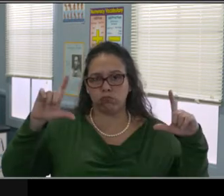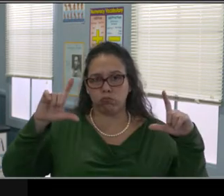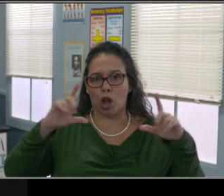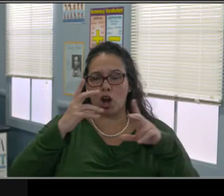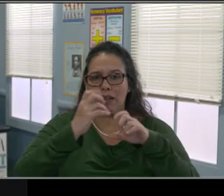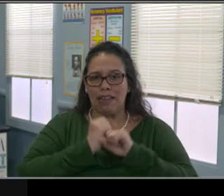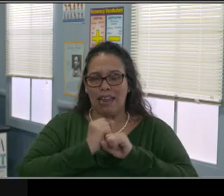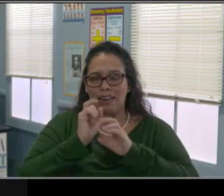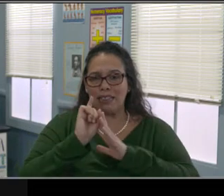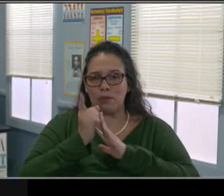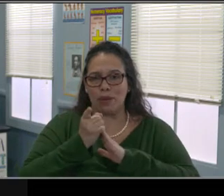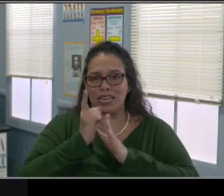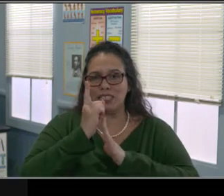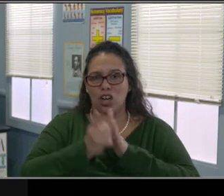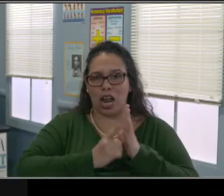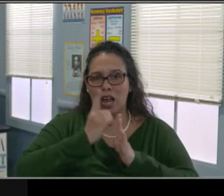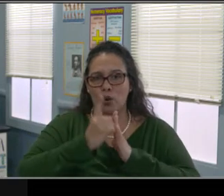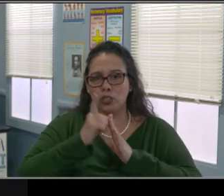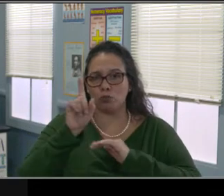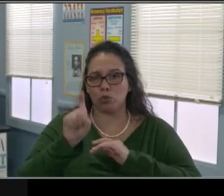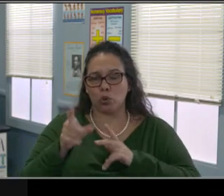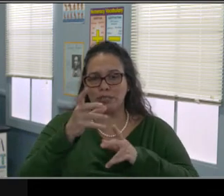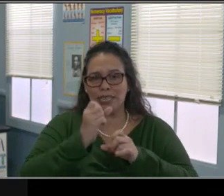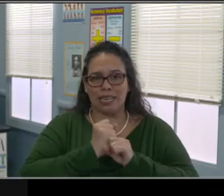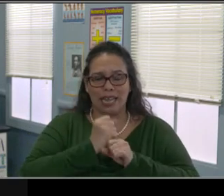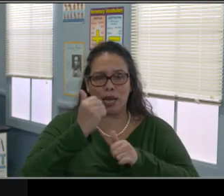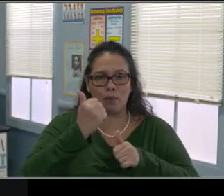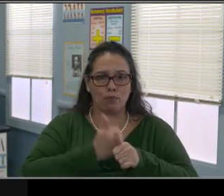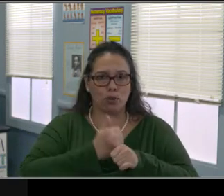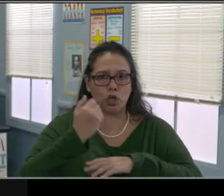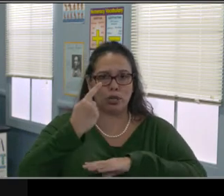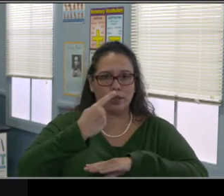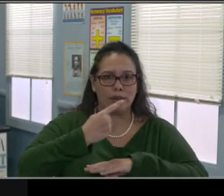will depend on the communication between parents and school.